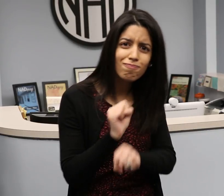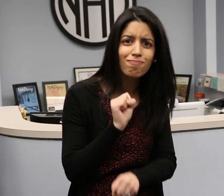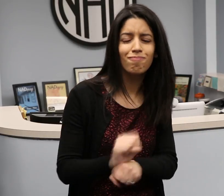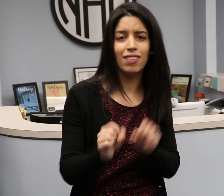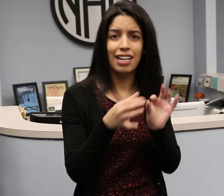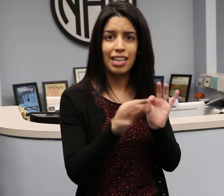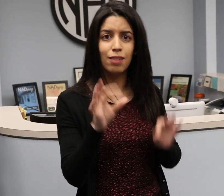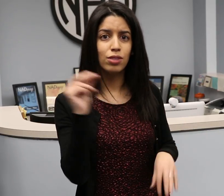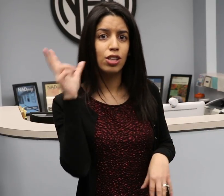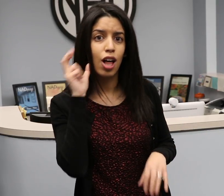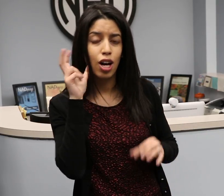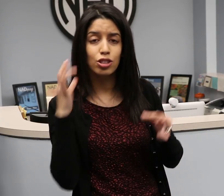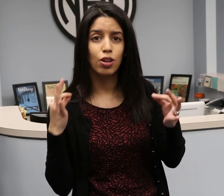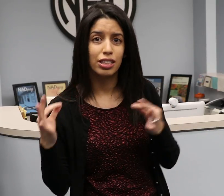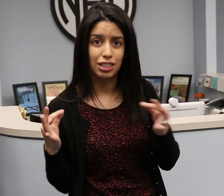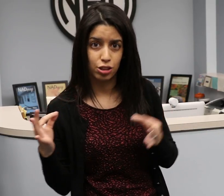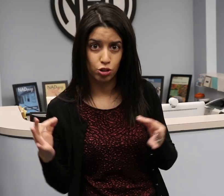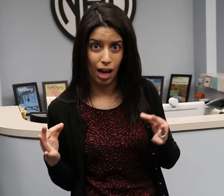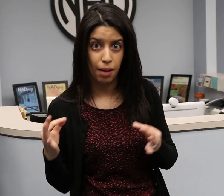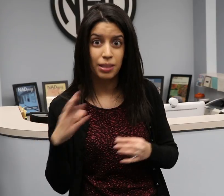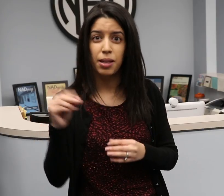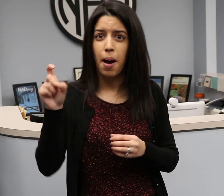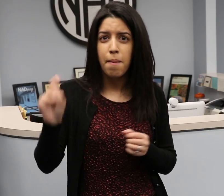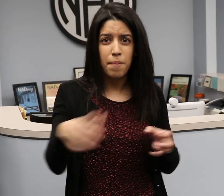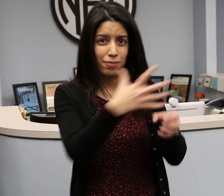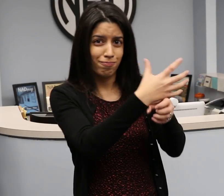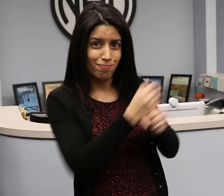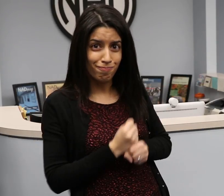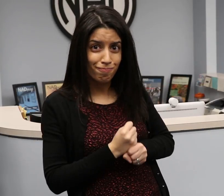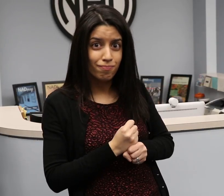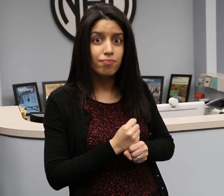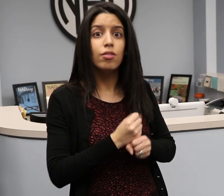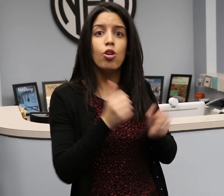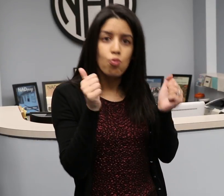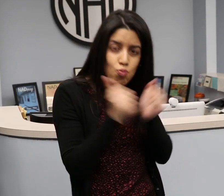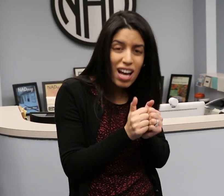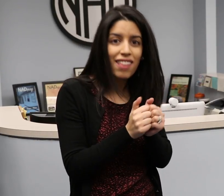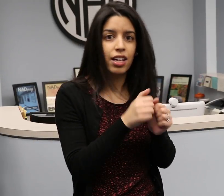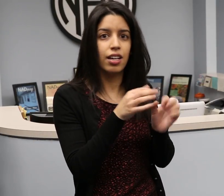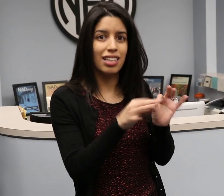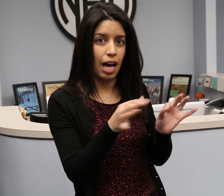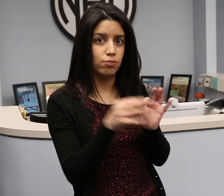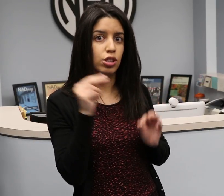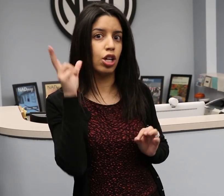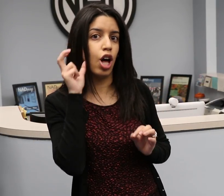closed-captioned and audio-described, and shall obtain such covered video content with closed captions and